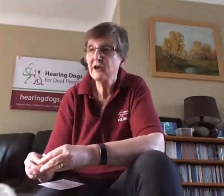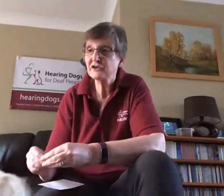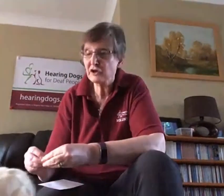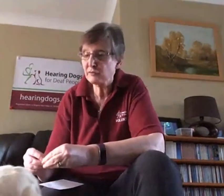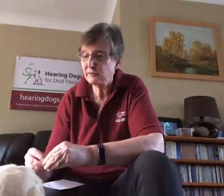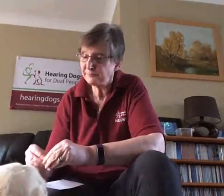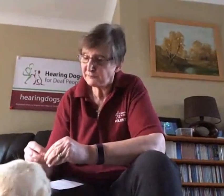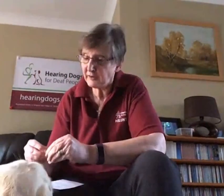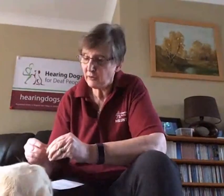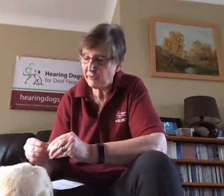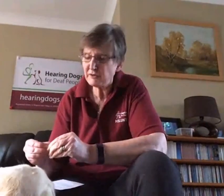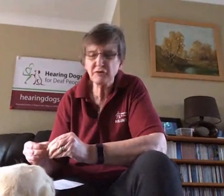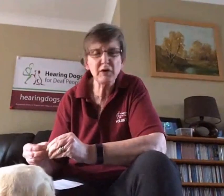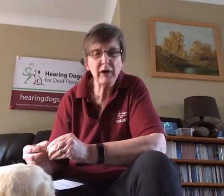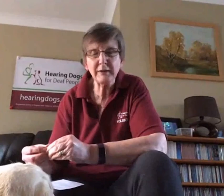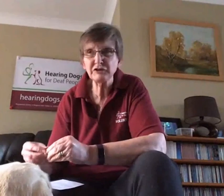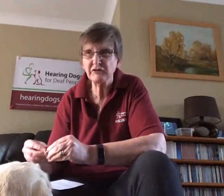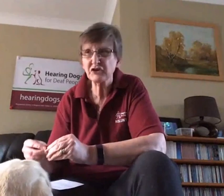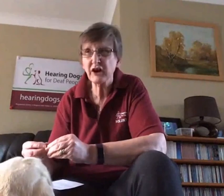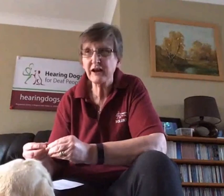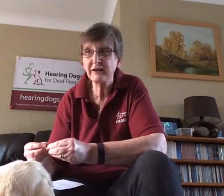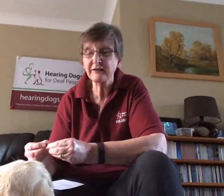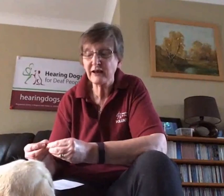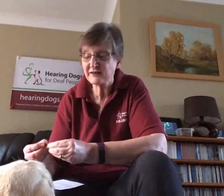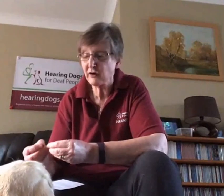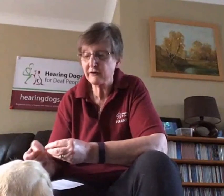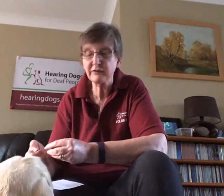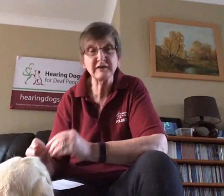So although he's doing well in most of his training, that side of things is a little